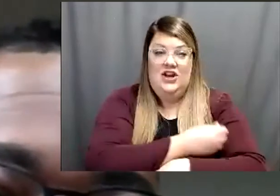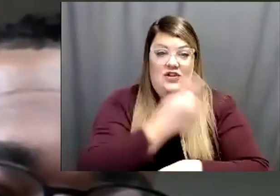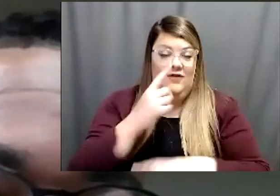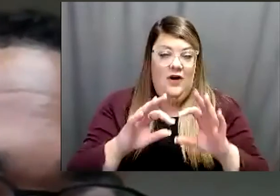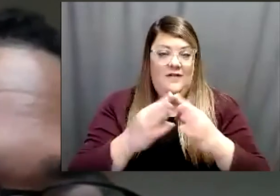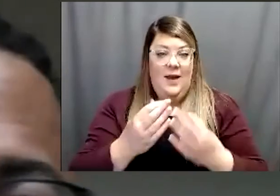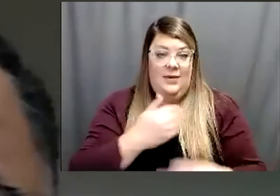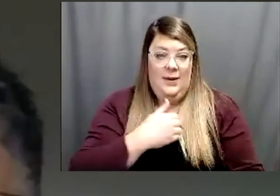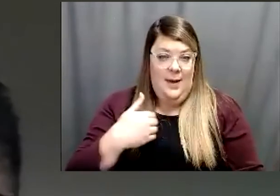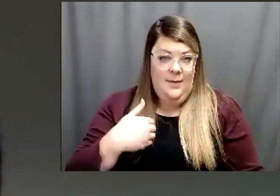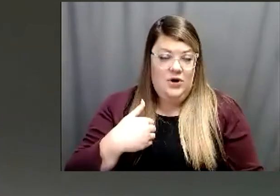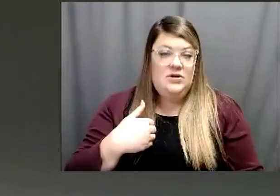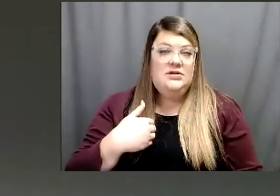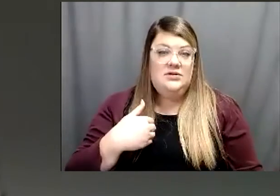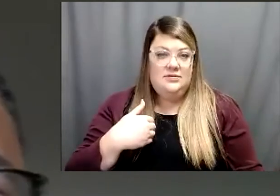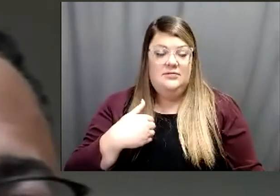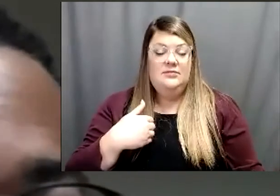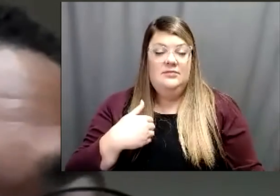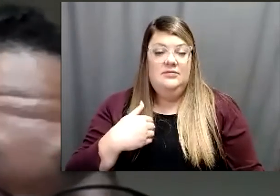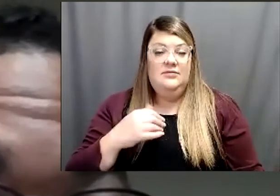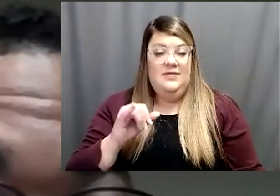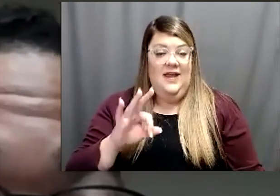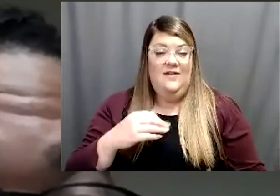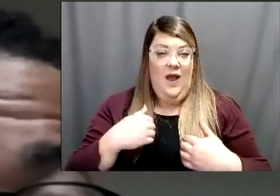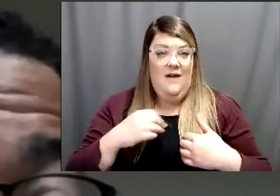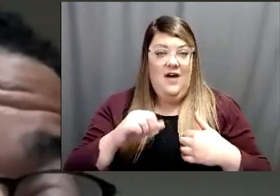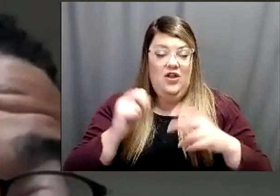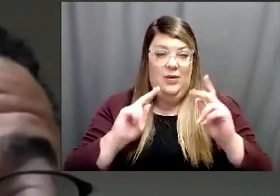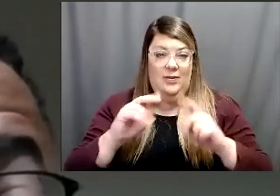you know even if, you know, if you have other people in the family who aren't vaccinated and